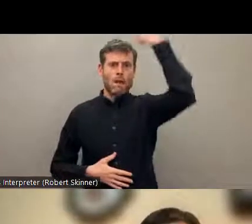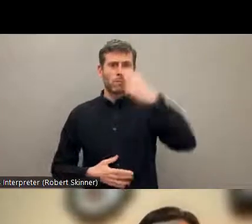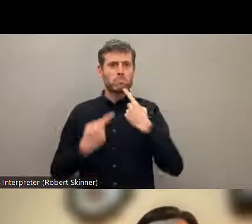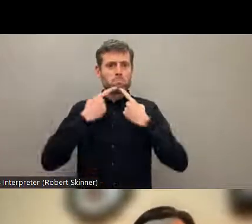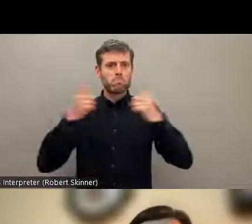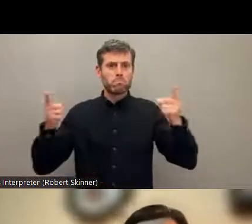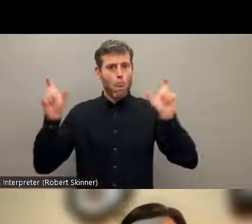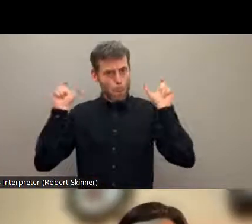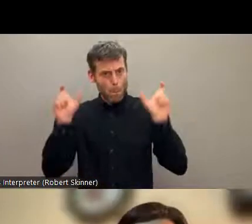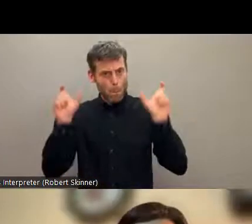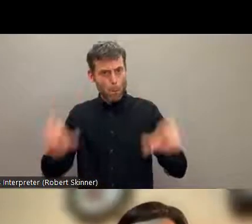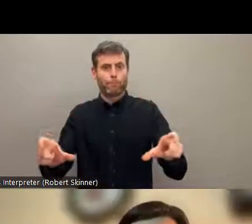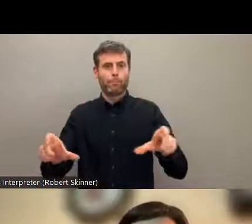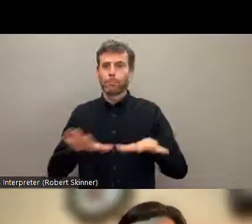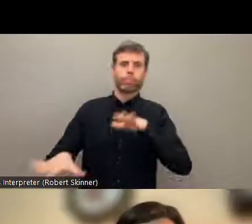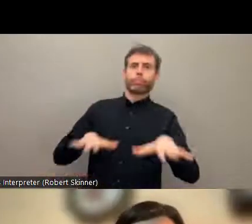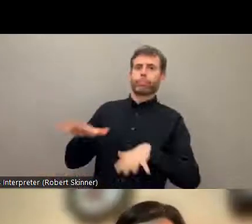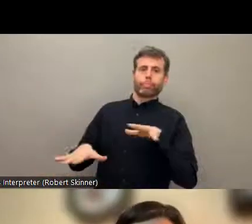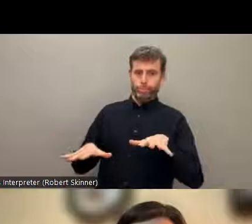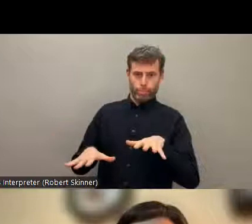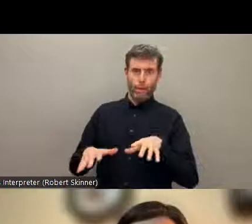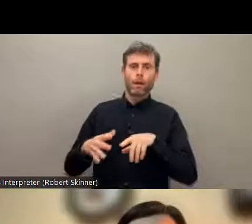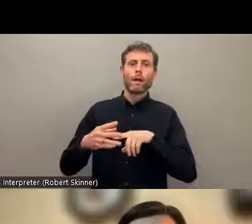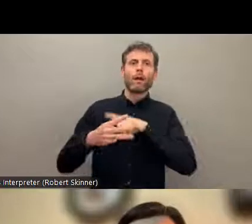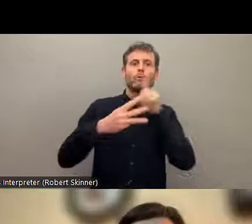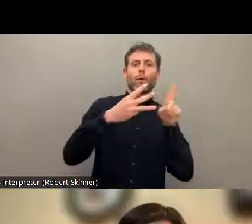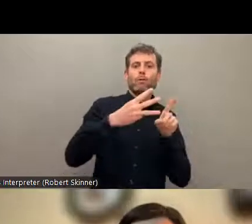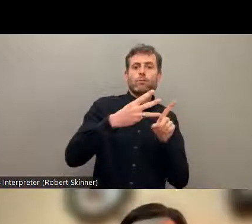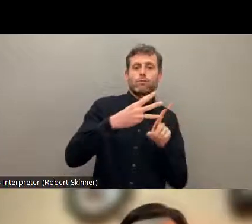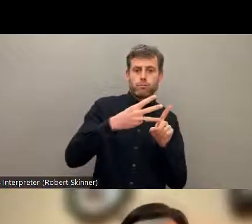these indigenous people, including the other minority groups with